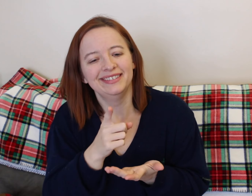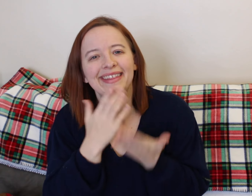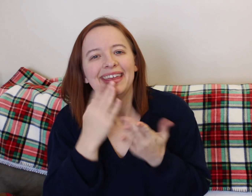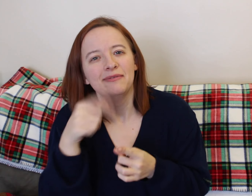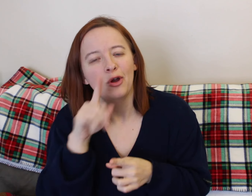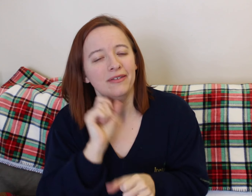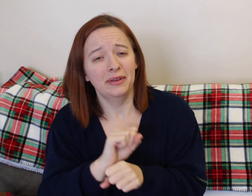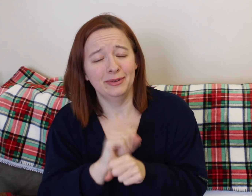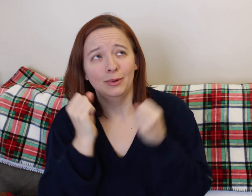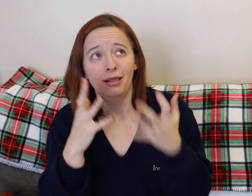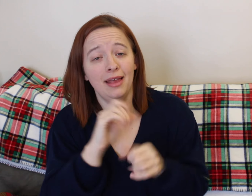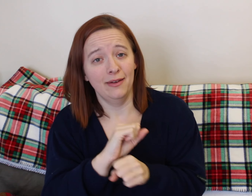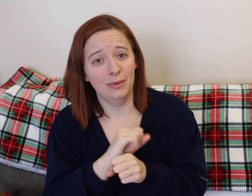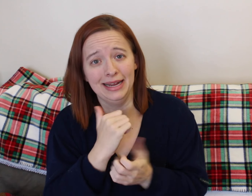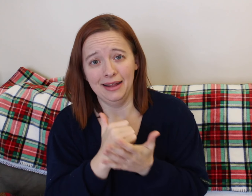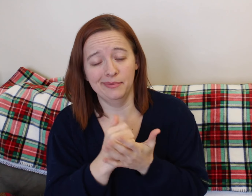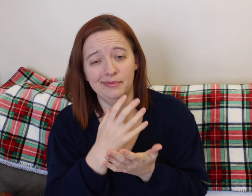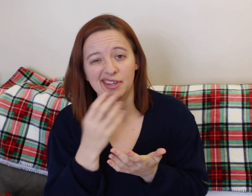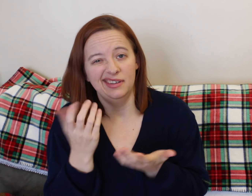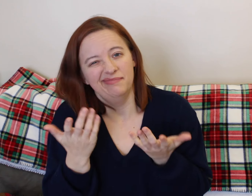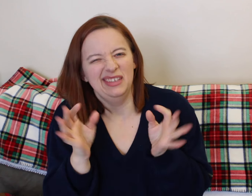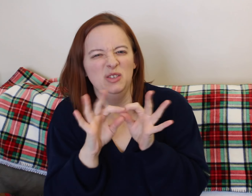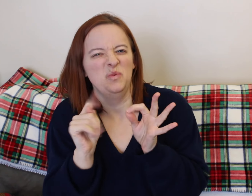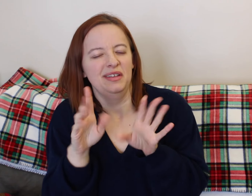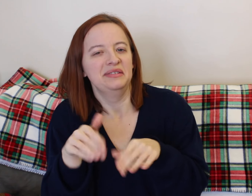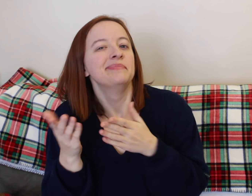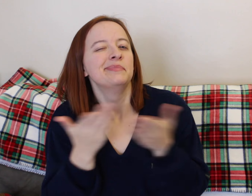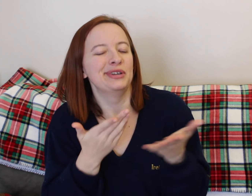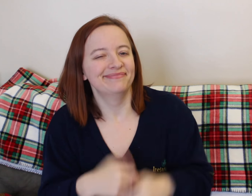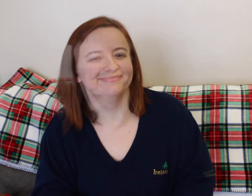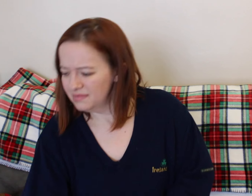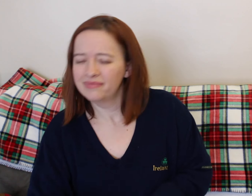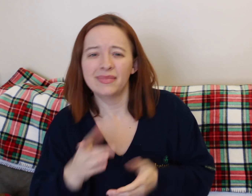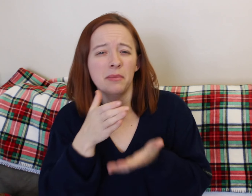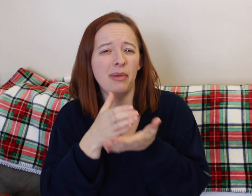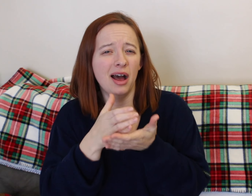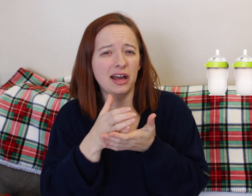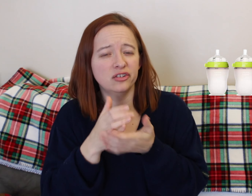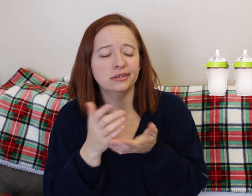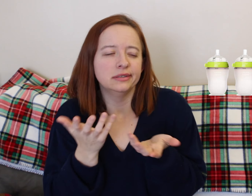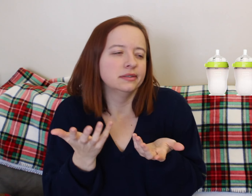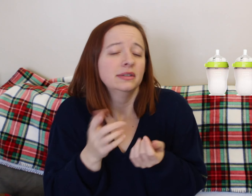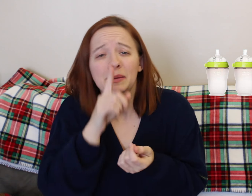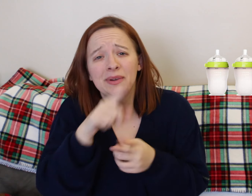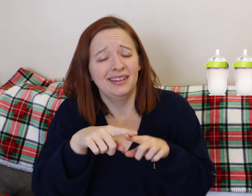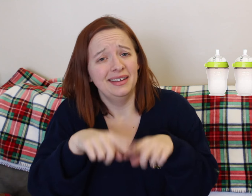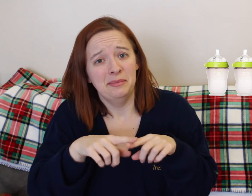Snacks for the nurse.... rest of the staff, YES. Now, I didn't use them cause I gave them away.